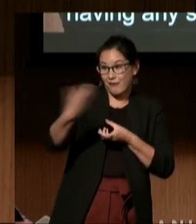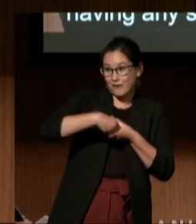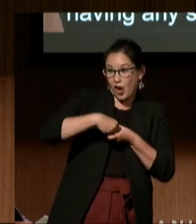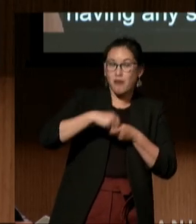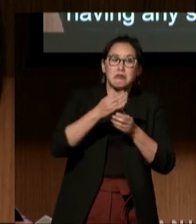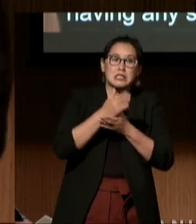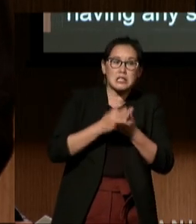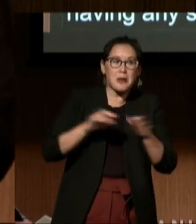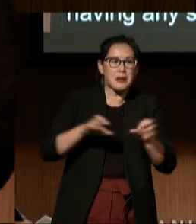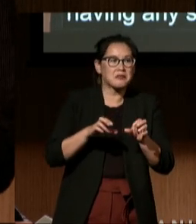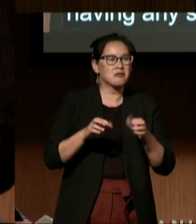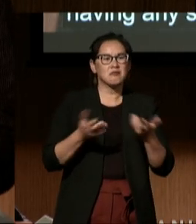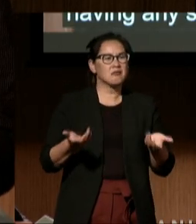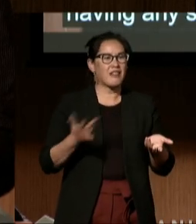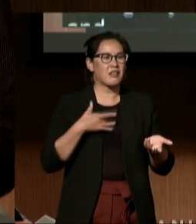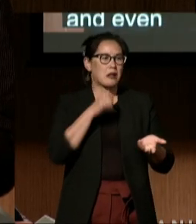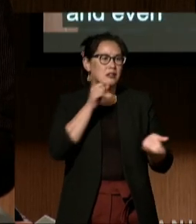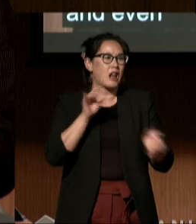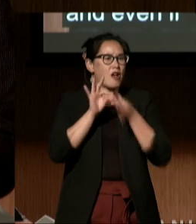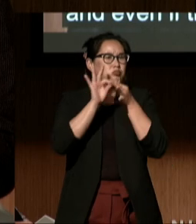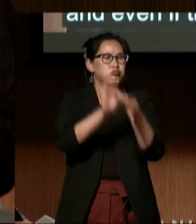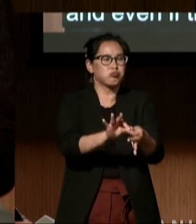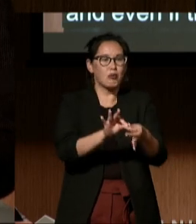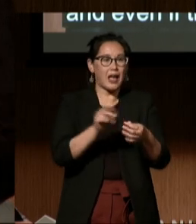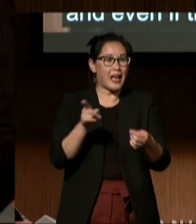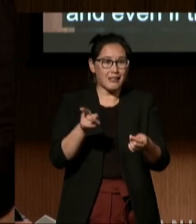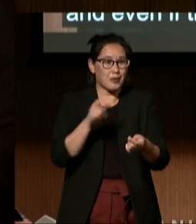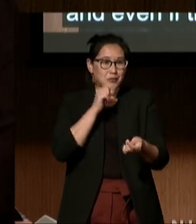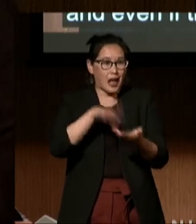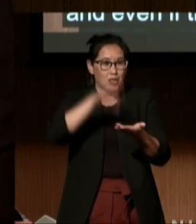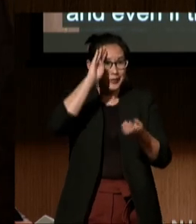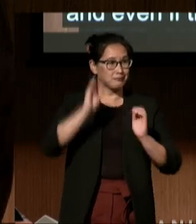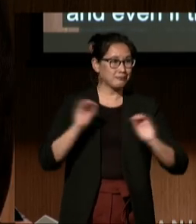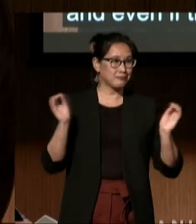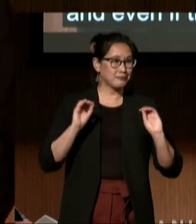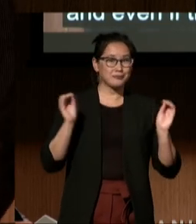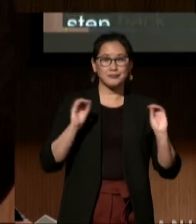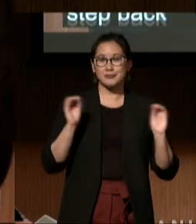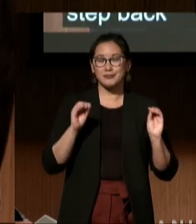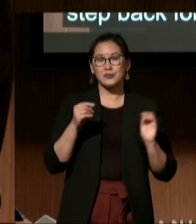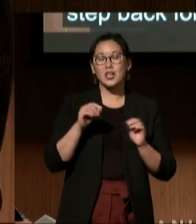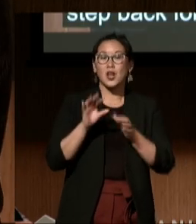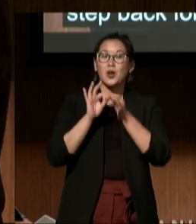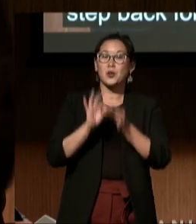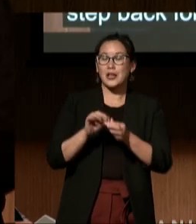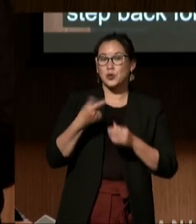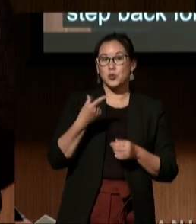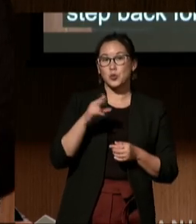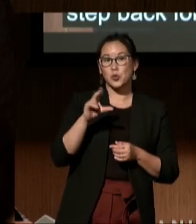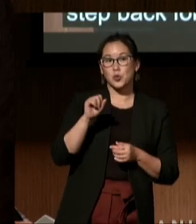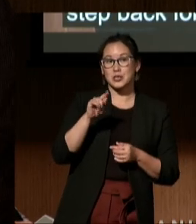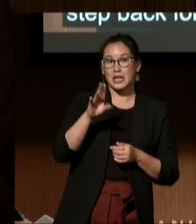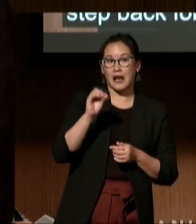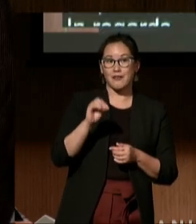and it was just a step back for all these students learning. In regards to Gustavo, one of Gustavo's peers at the time,